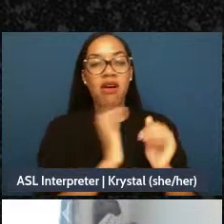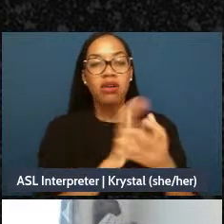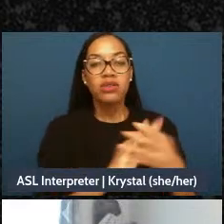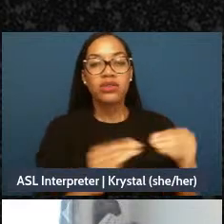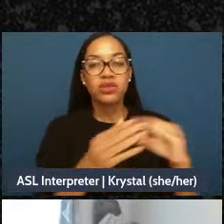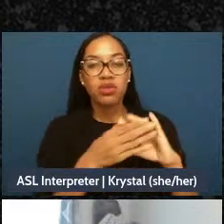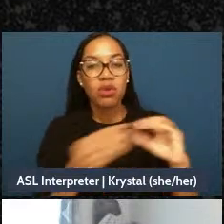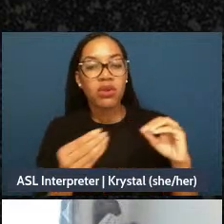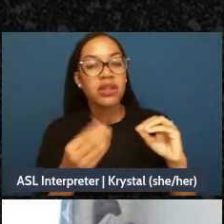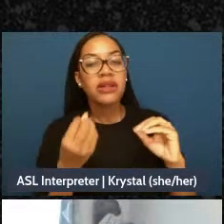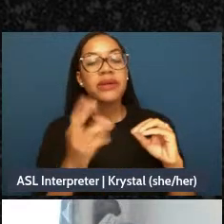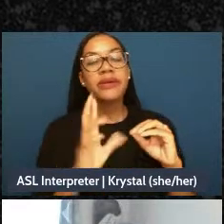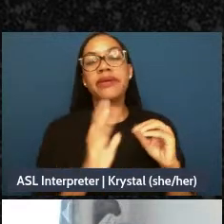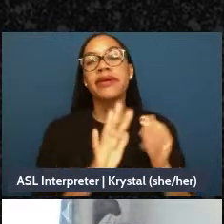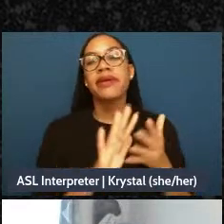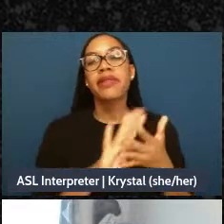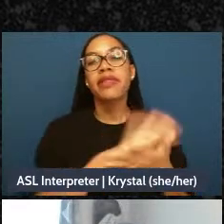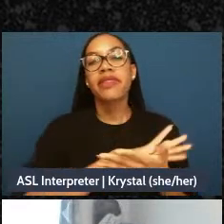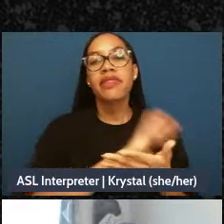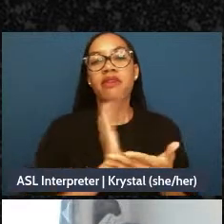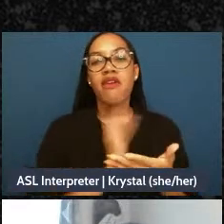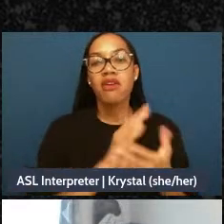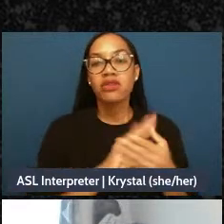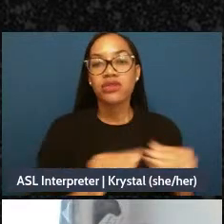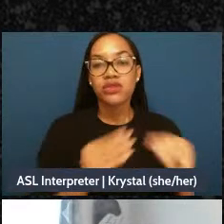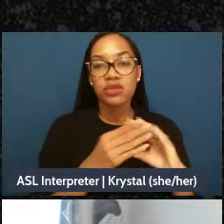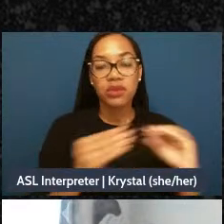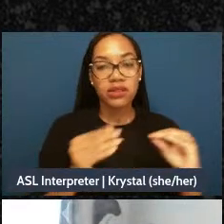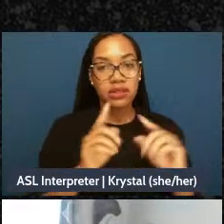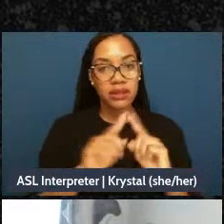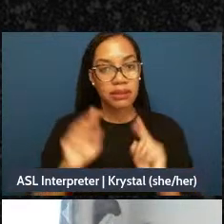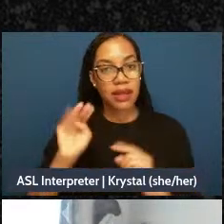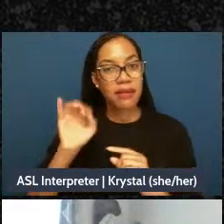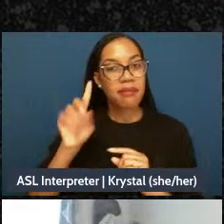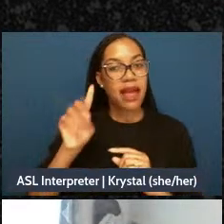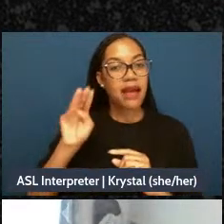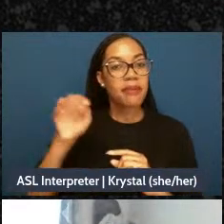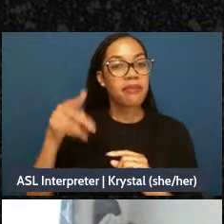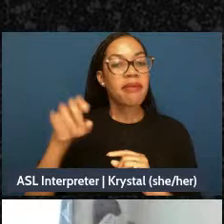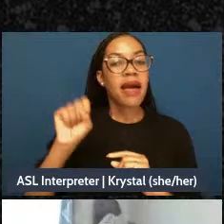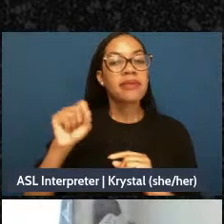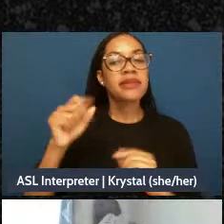stories, right? Mad maps is about reclaiming our stories and re-authoring them ourselves.